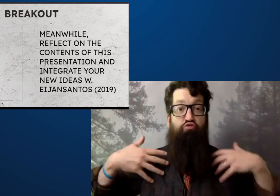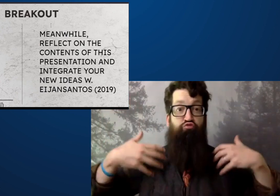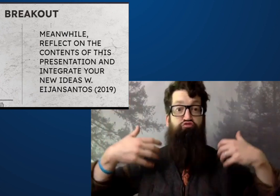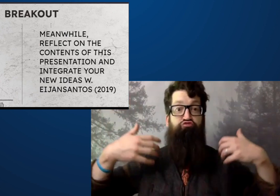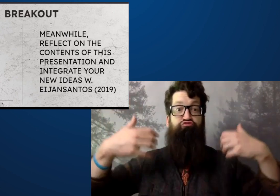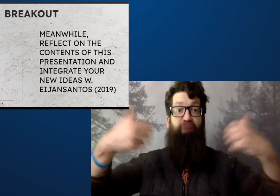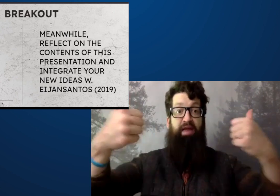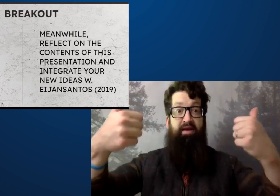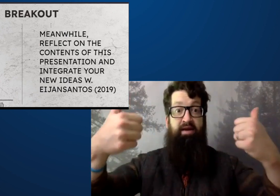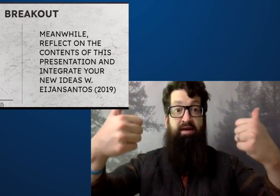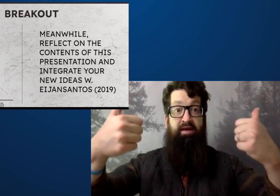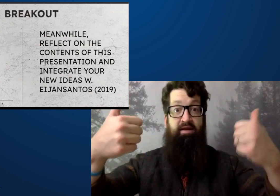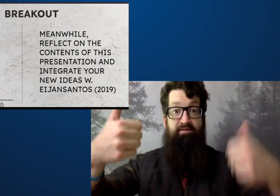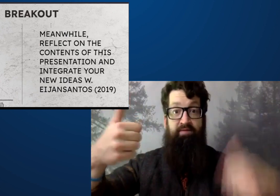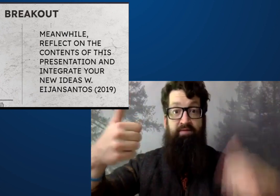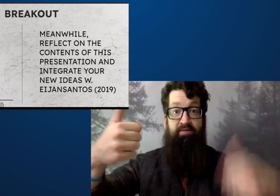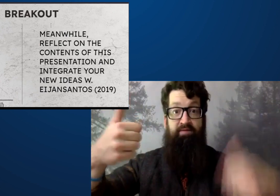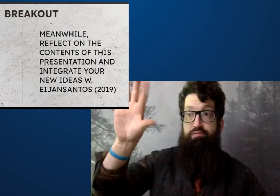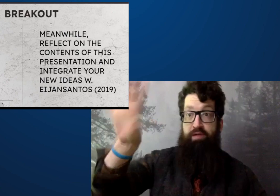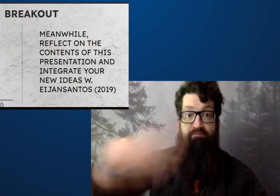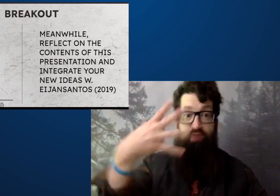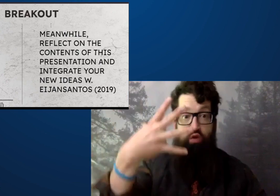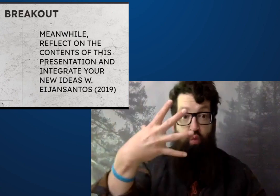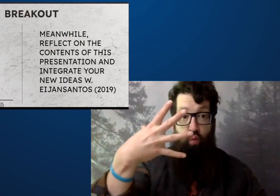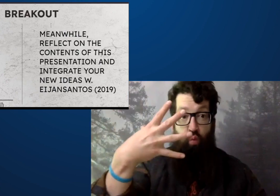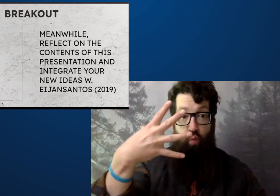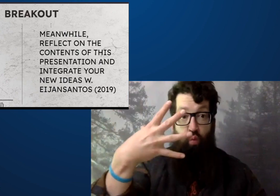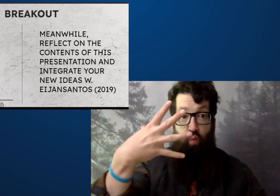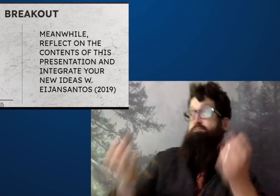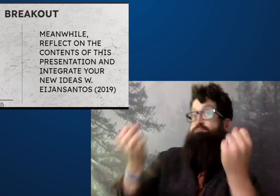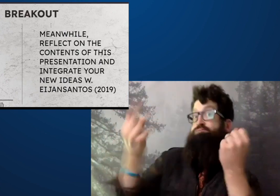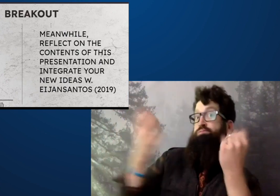If you want to put your hand up, if you're brave enough and you want to be